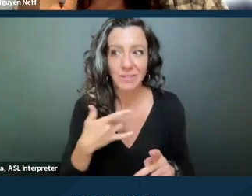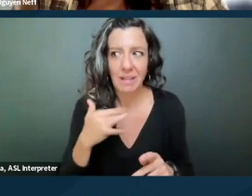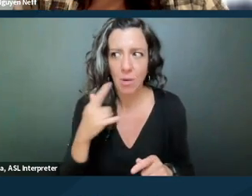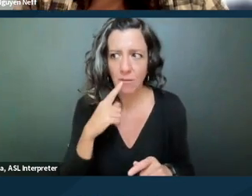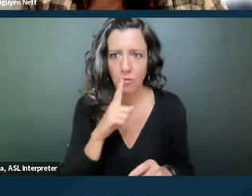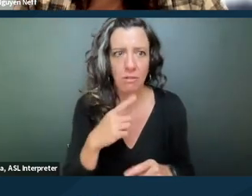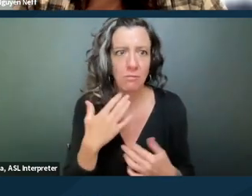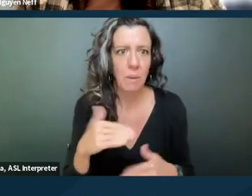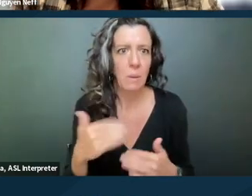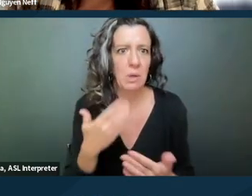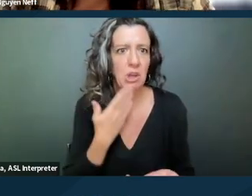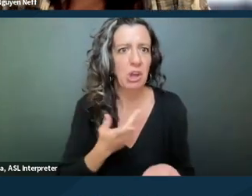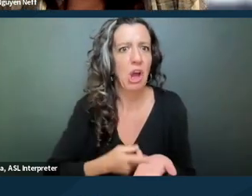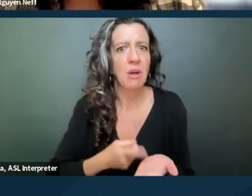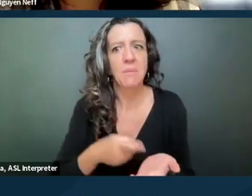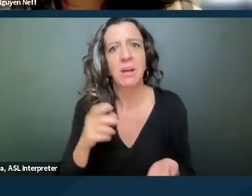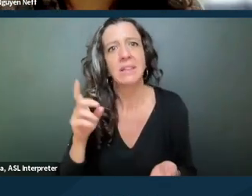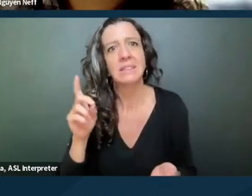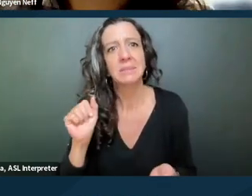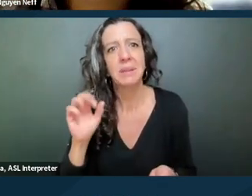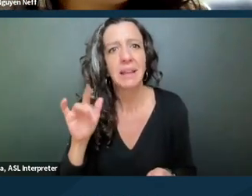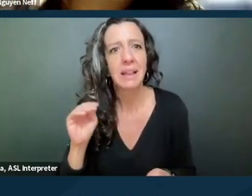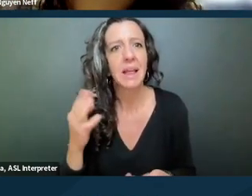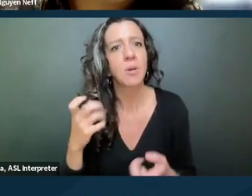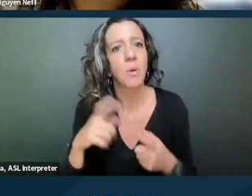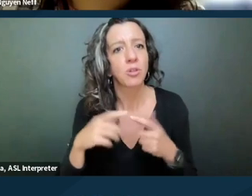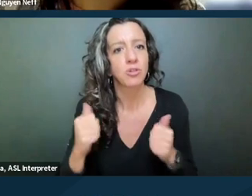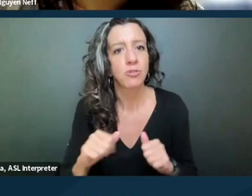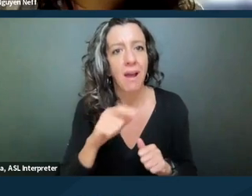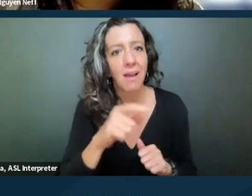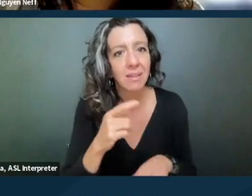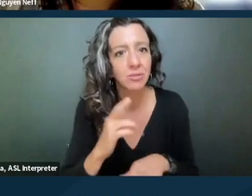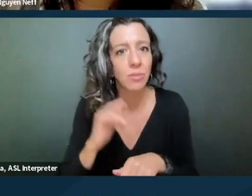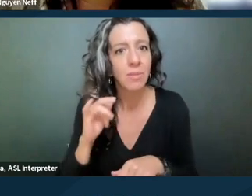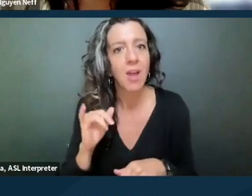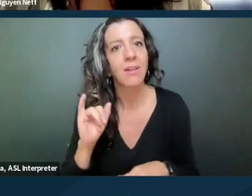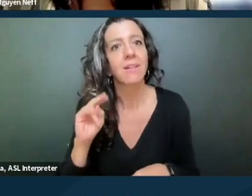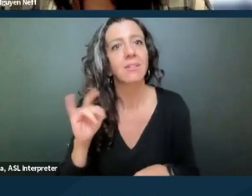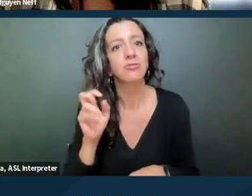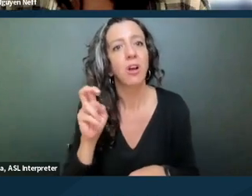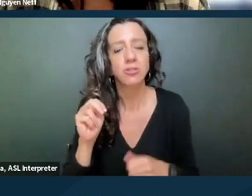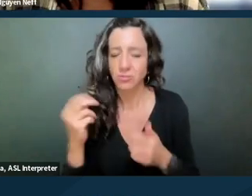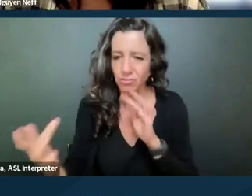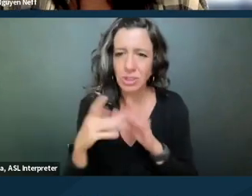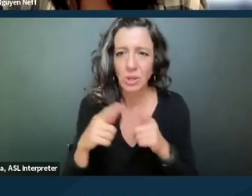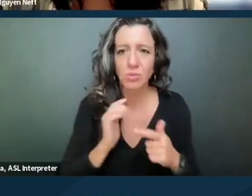and you want to go the temporary restraining order route, preliminary injunction route, like reach out to our office and we'll see if there's something we can do